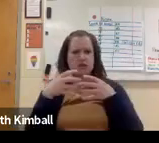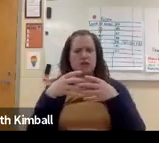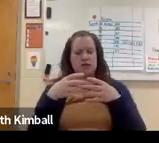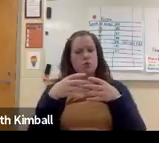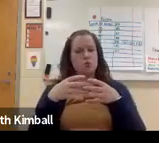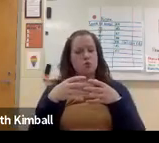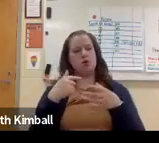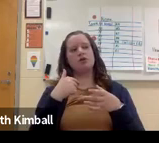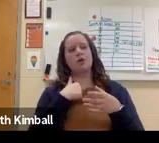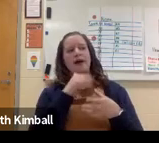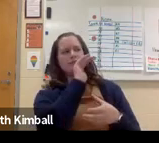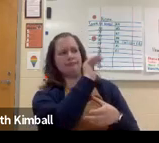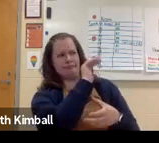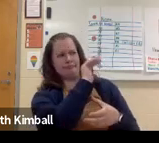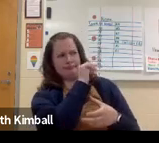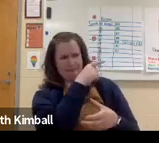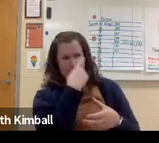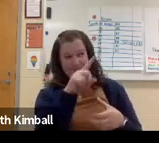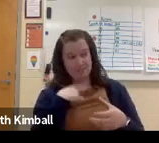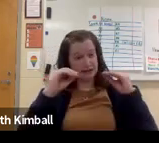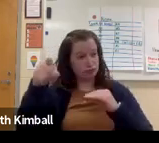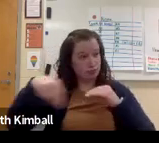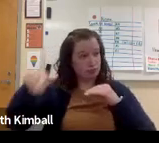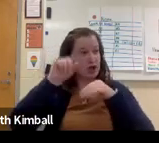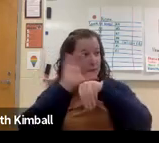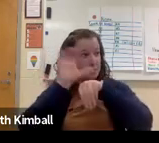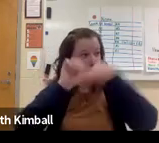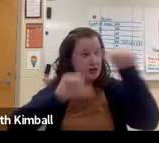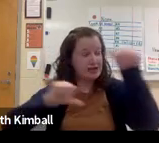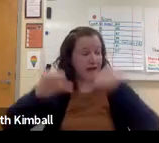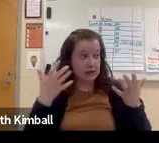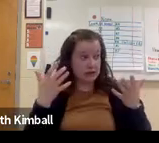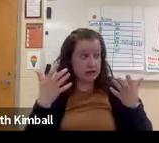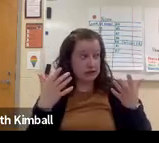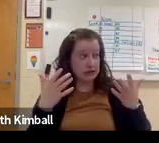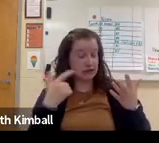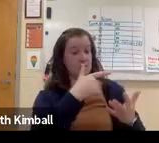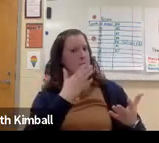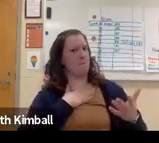So this was the educational level of the students that I was working with. And so I was asked to teach a computer science